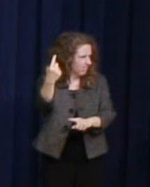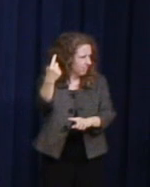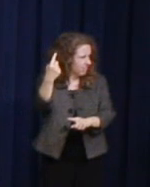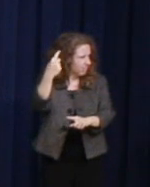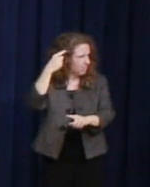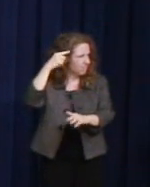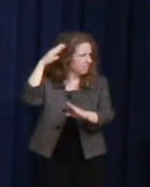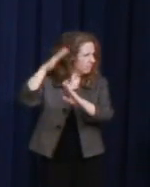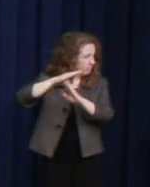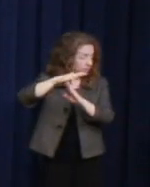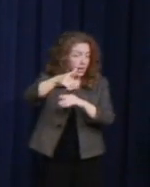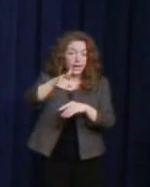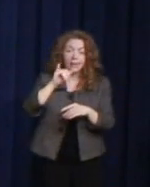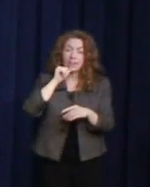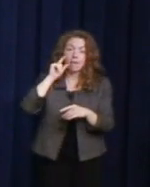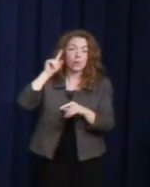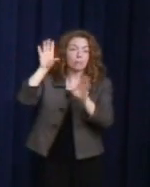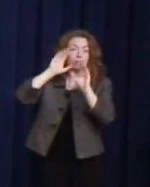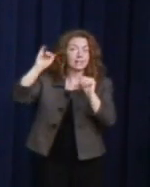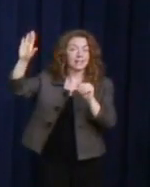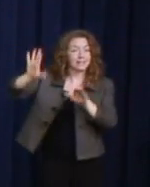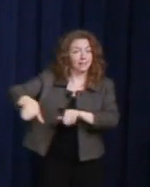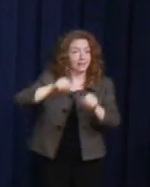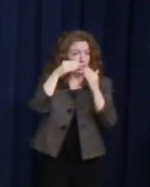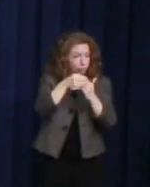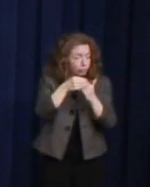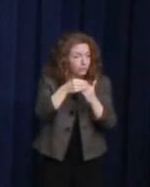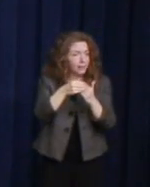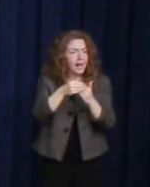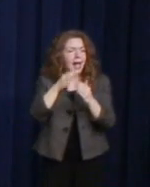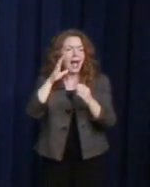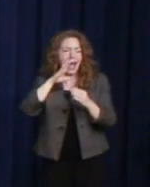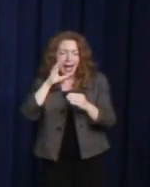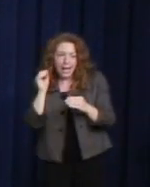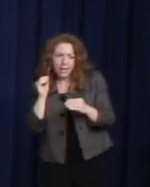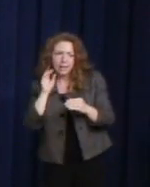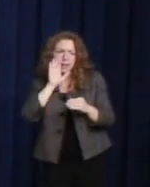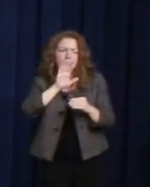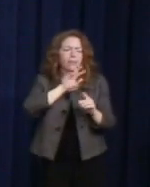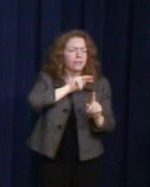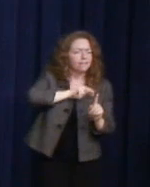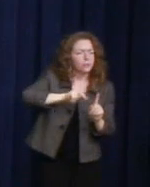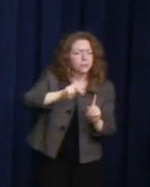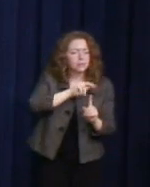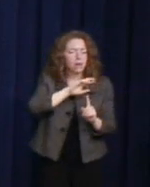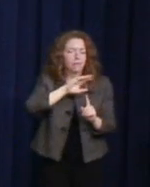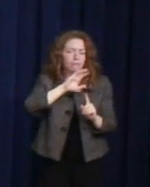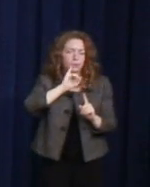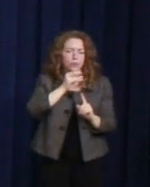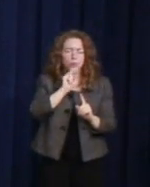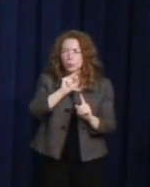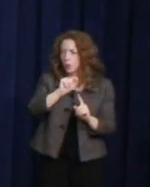and the views expressed by the Joint Chiefs of Staff, it would have been very hard to get the 60 votes in the Senate.